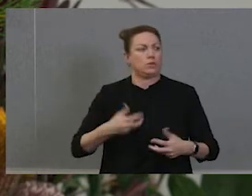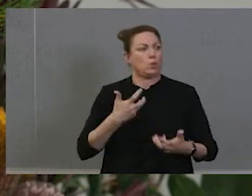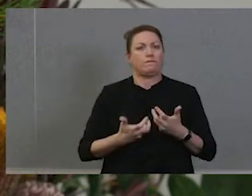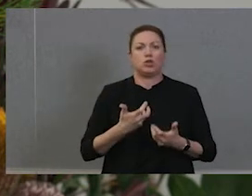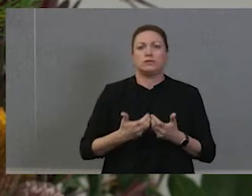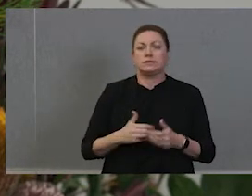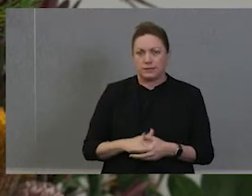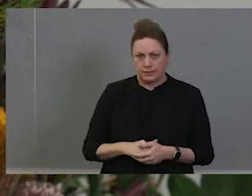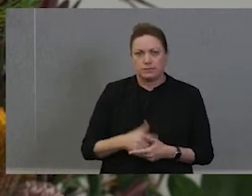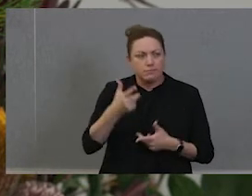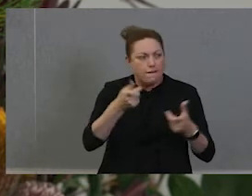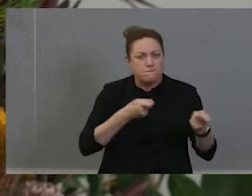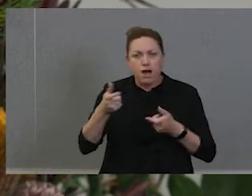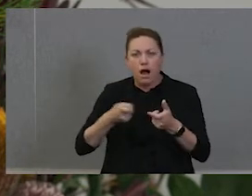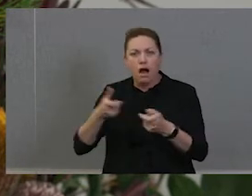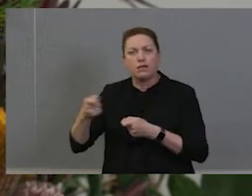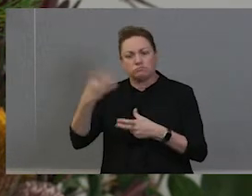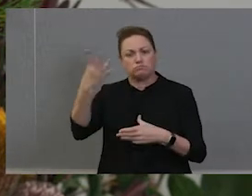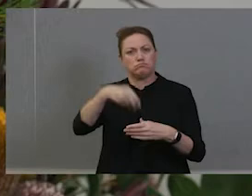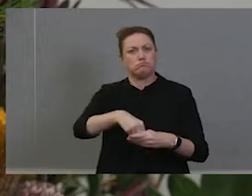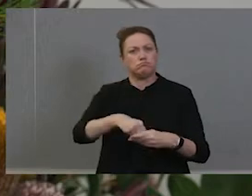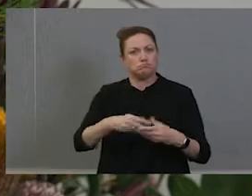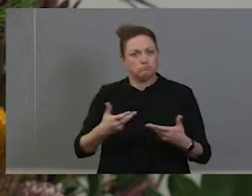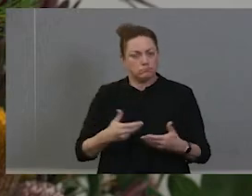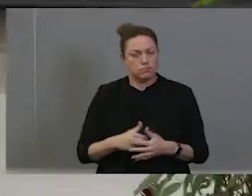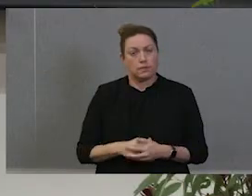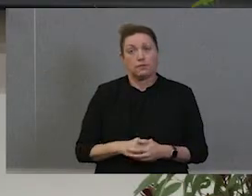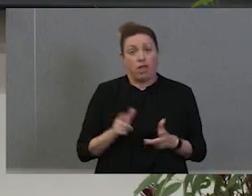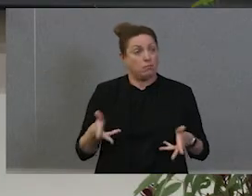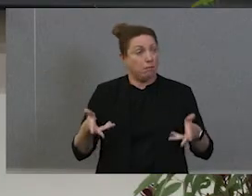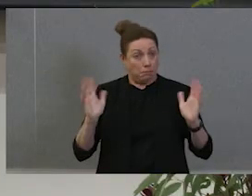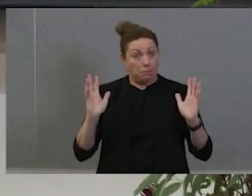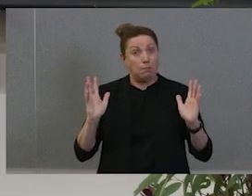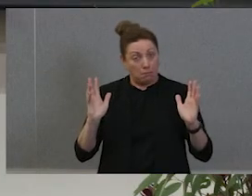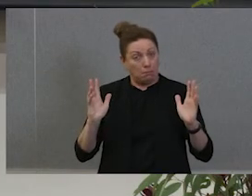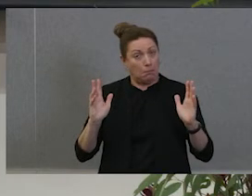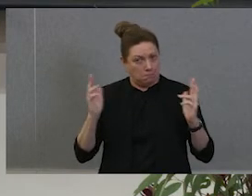them to contribute and they did so willingly and in volume. And so a lot of the